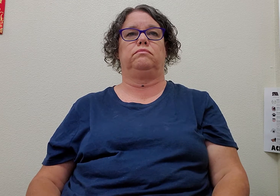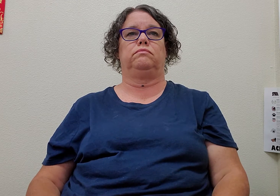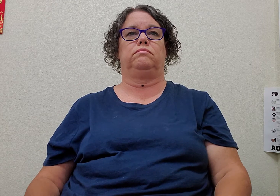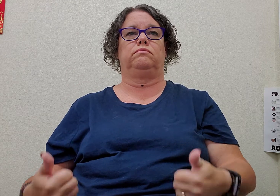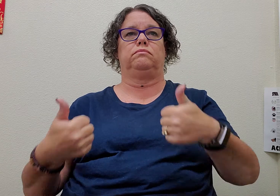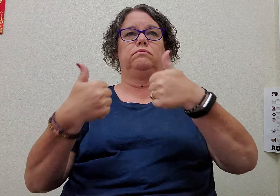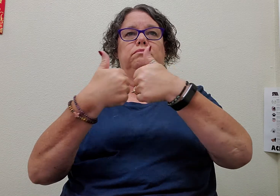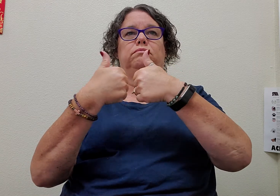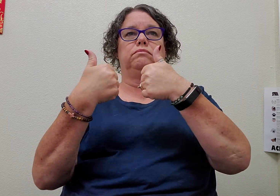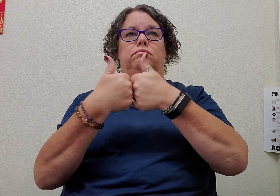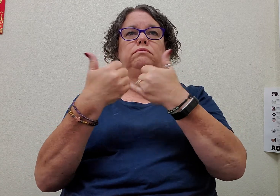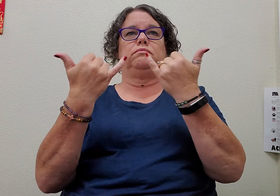game play